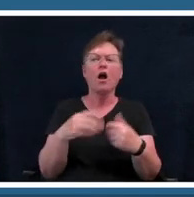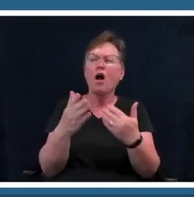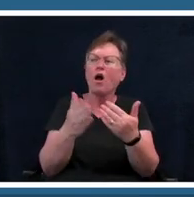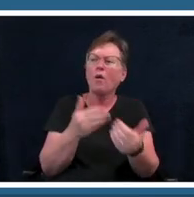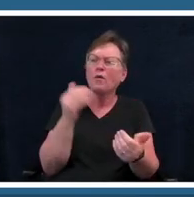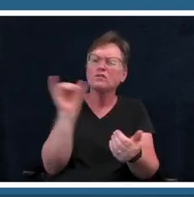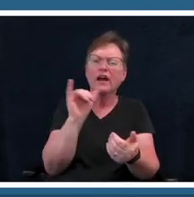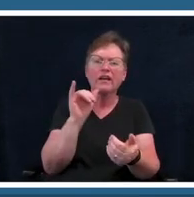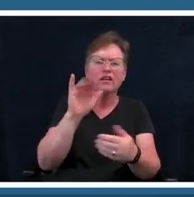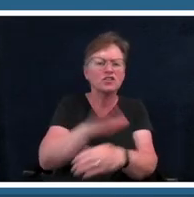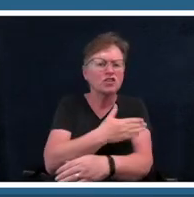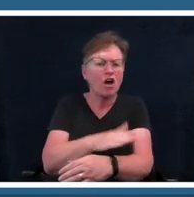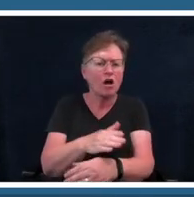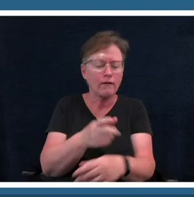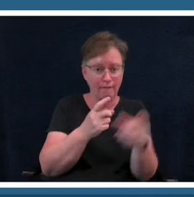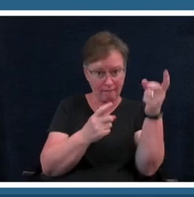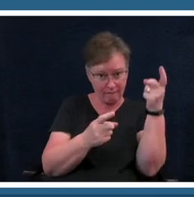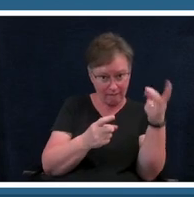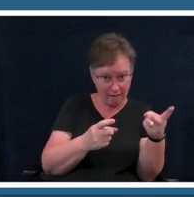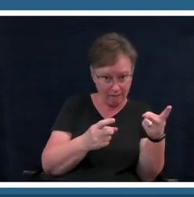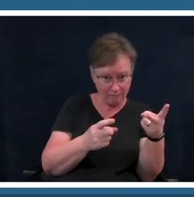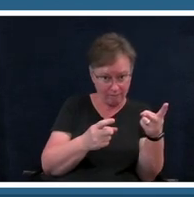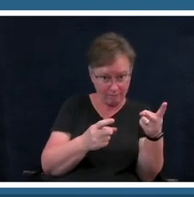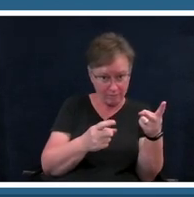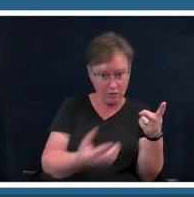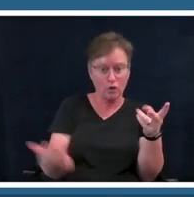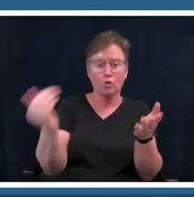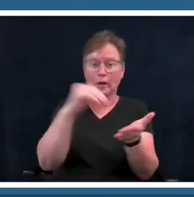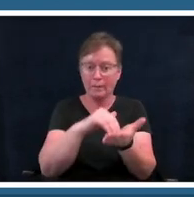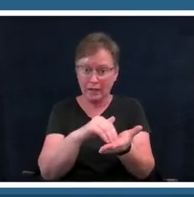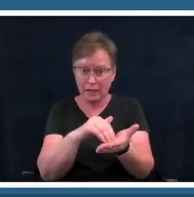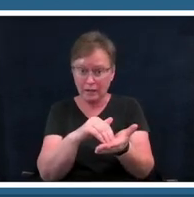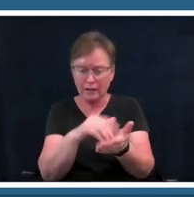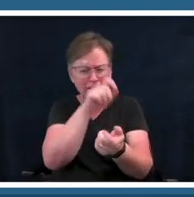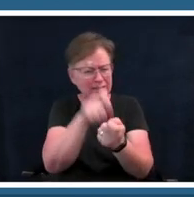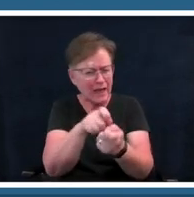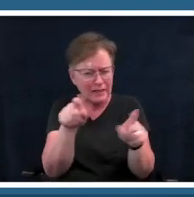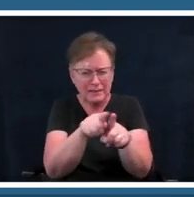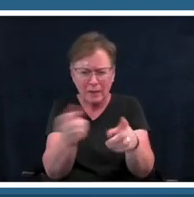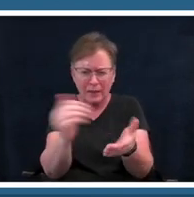we're going to repeat that exact same